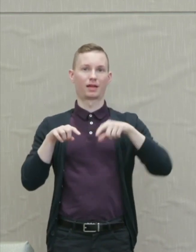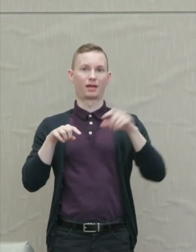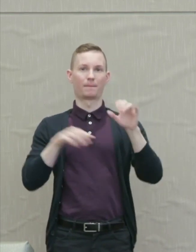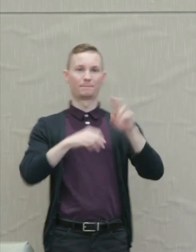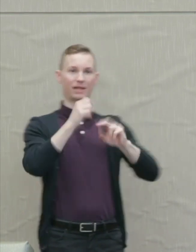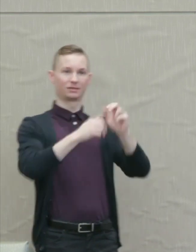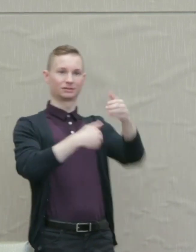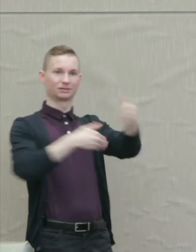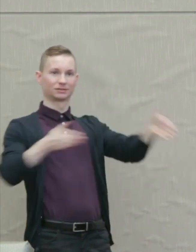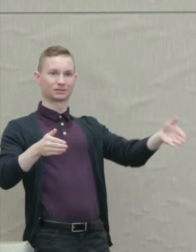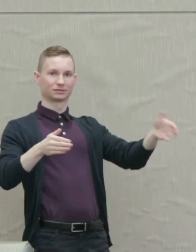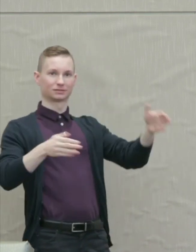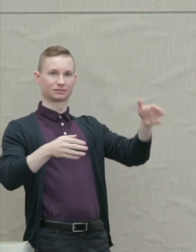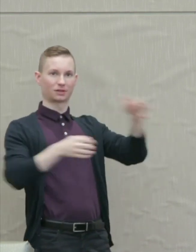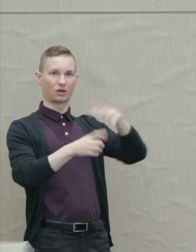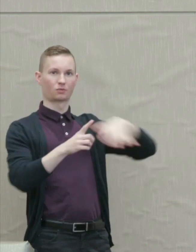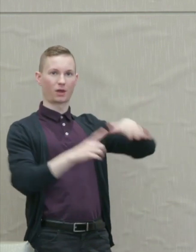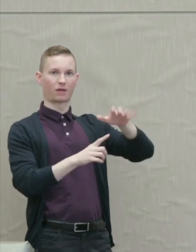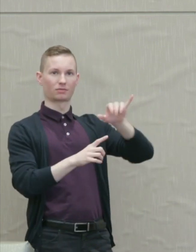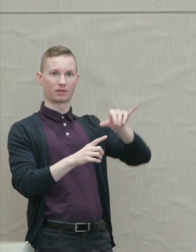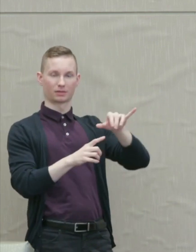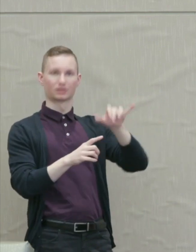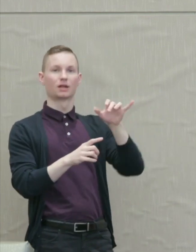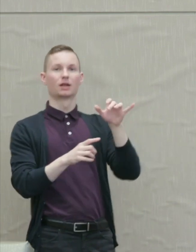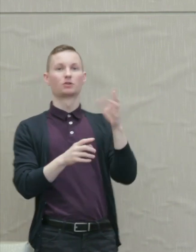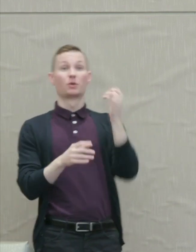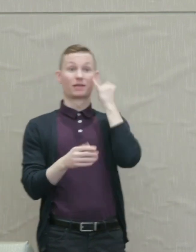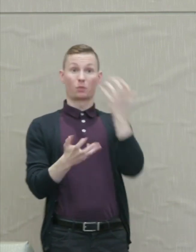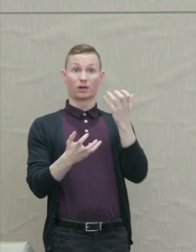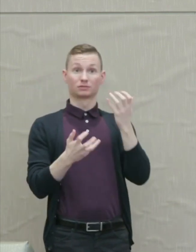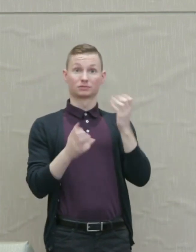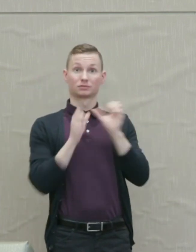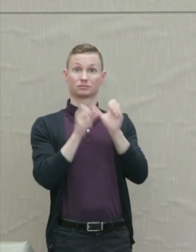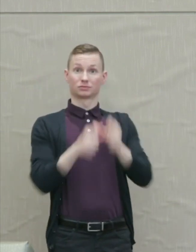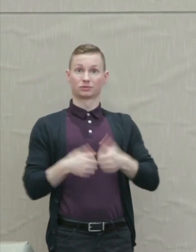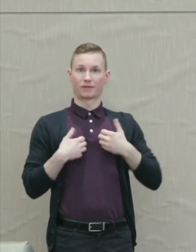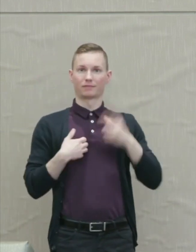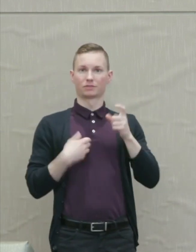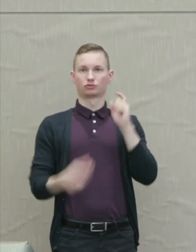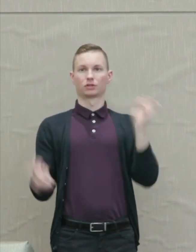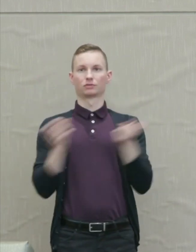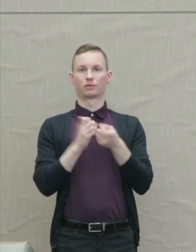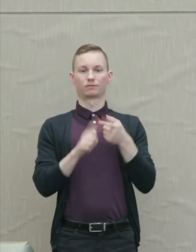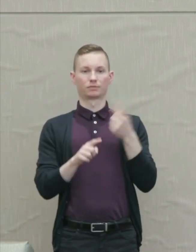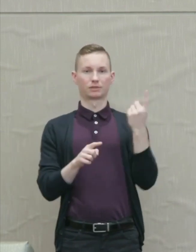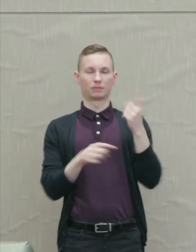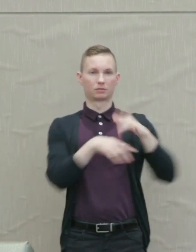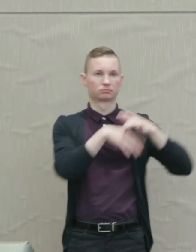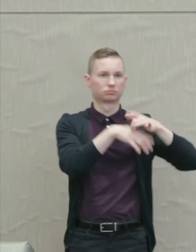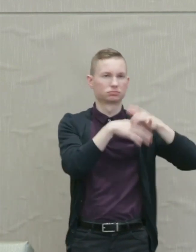It needs if it's going to survive to fundamentally transform from something obsessive, blood